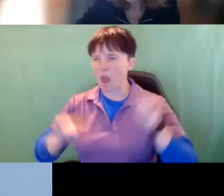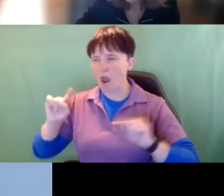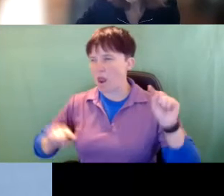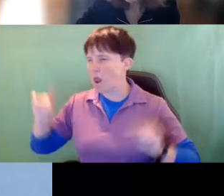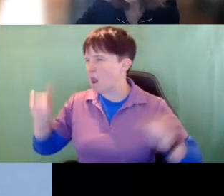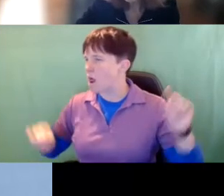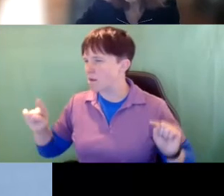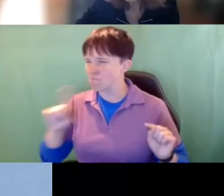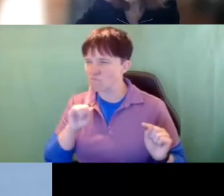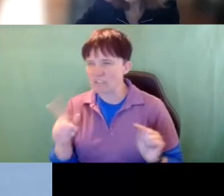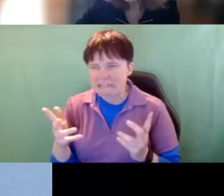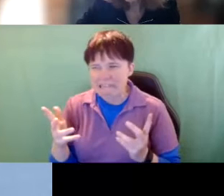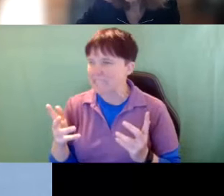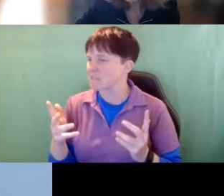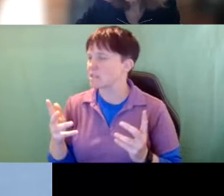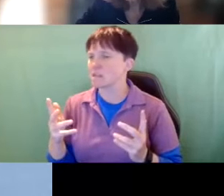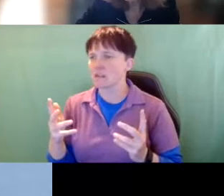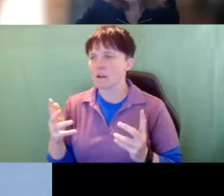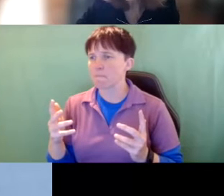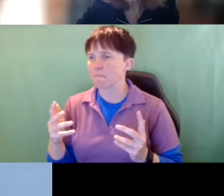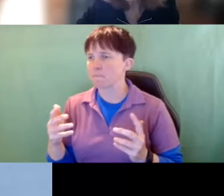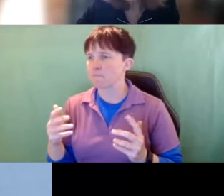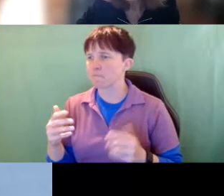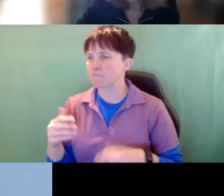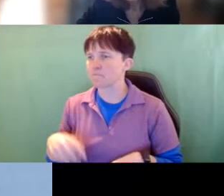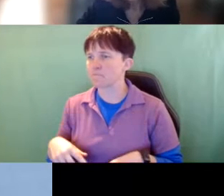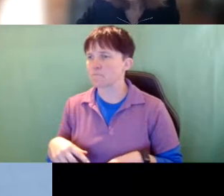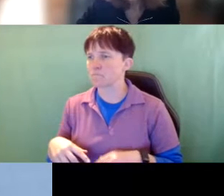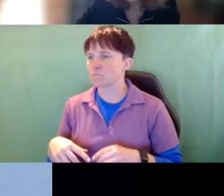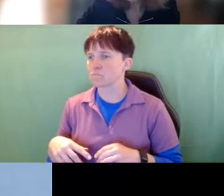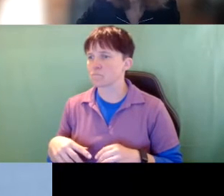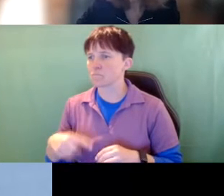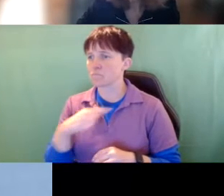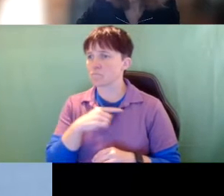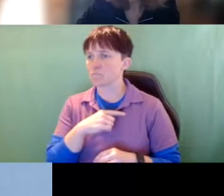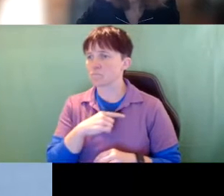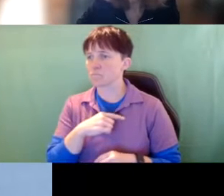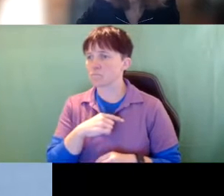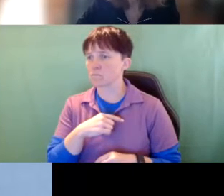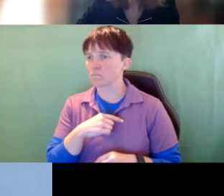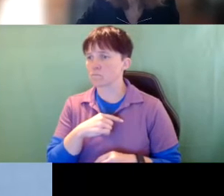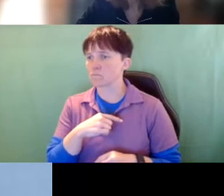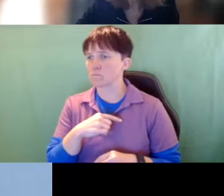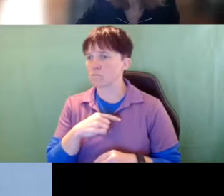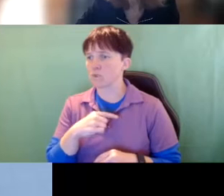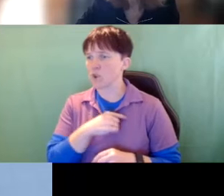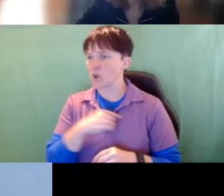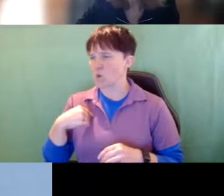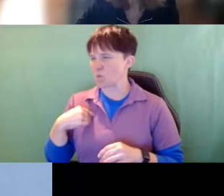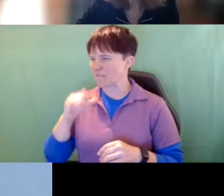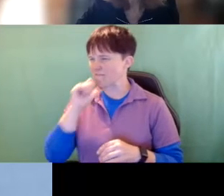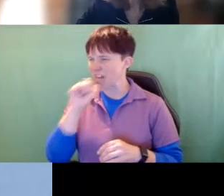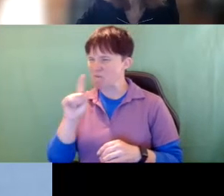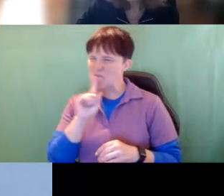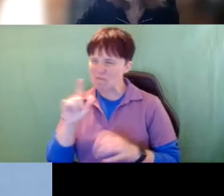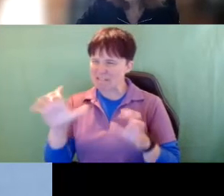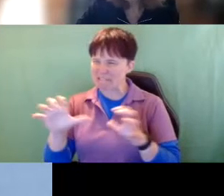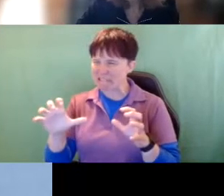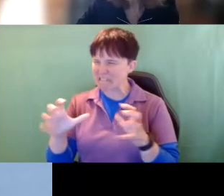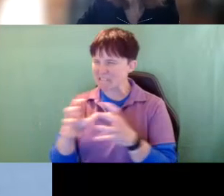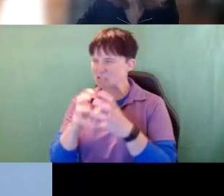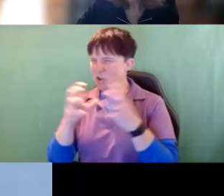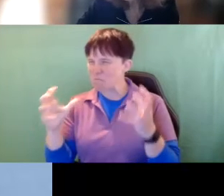There is we have been not not far enough down the road to get the consensus on all of what